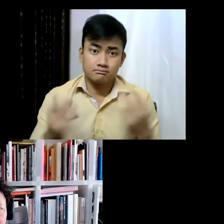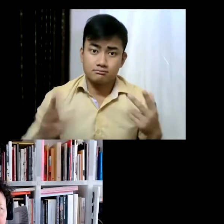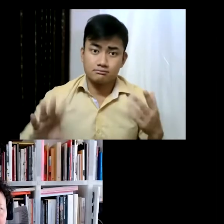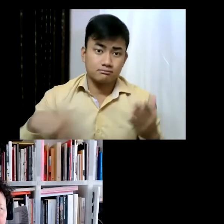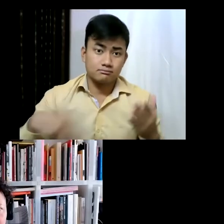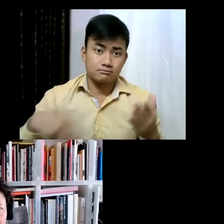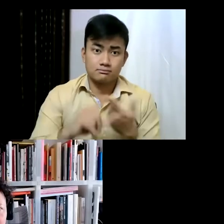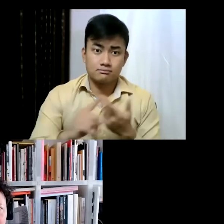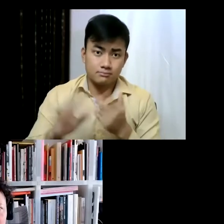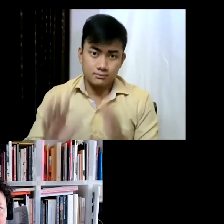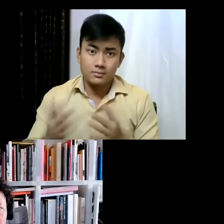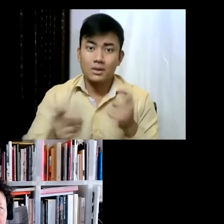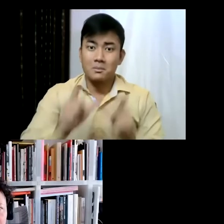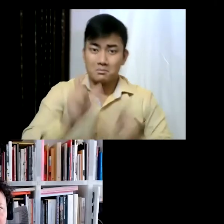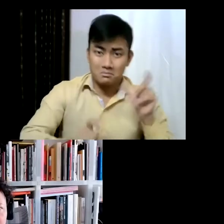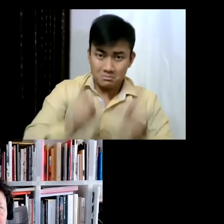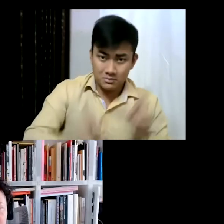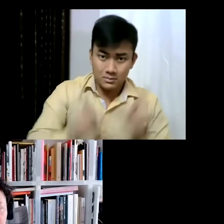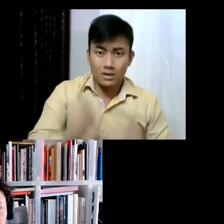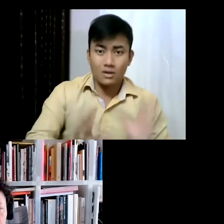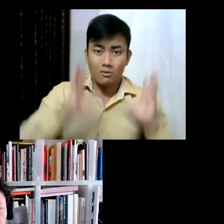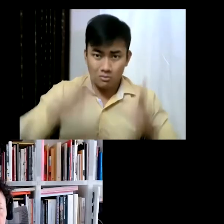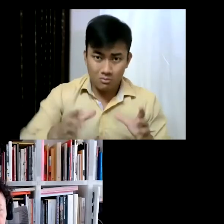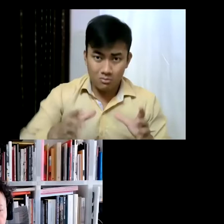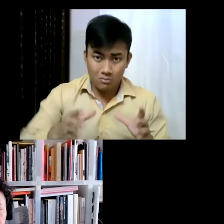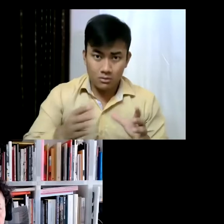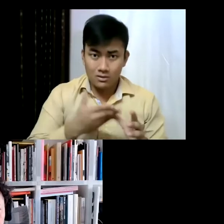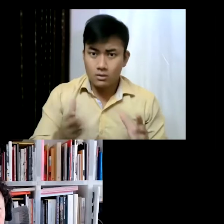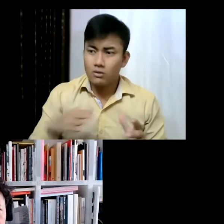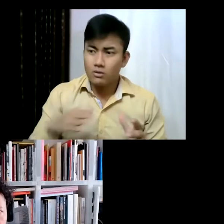as a human race have gone through because of the crisis that we experienced during the last year?